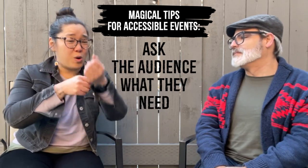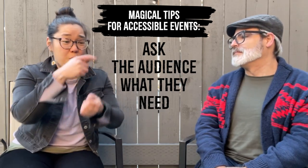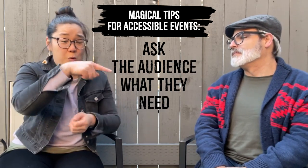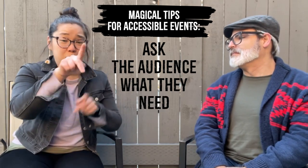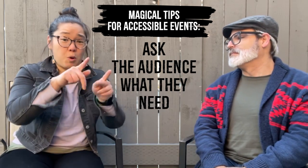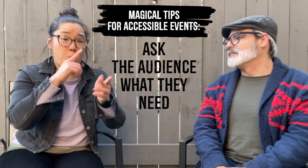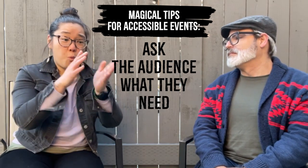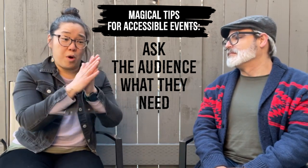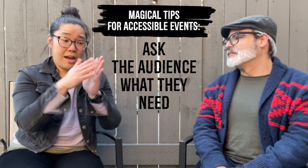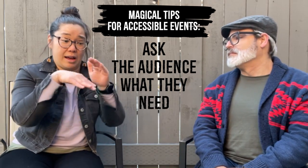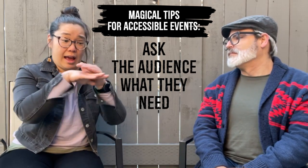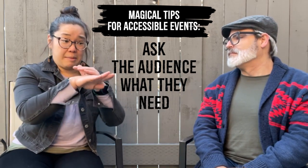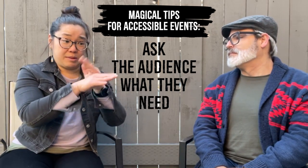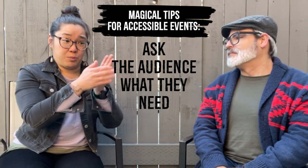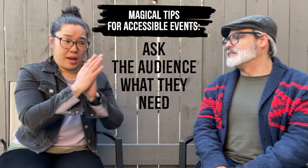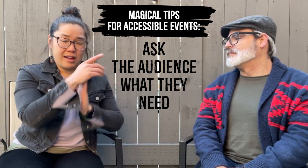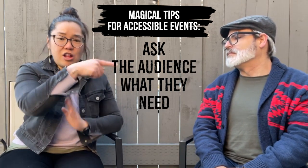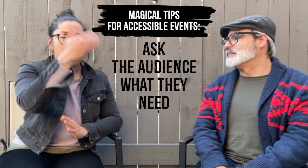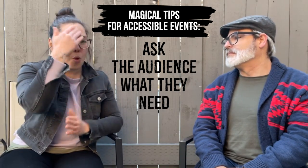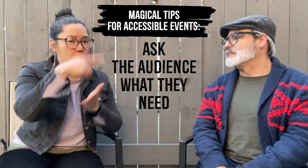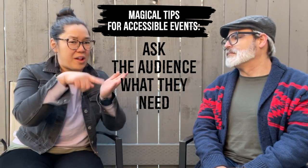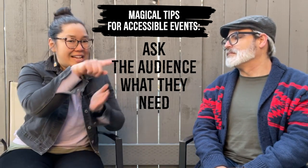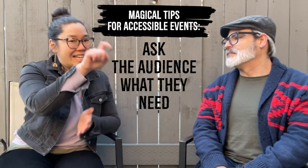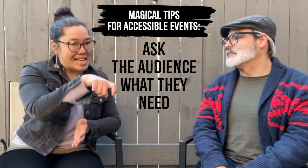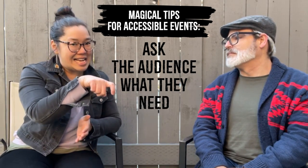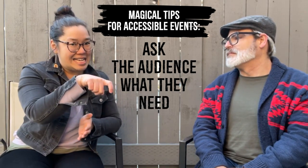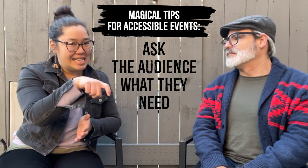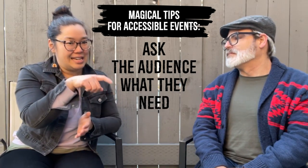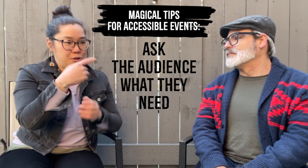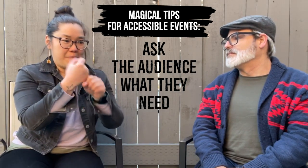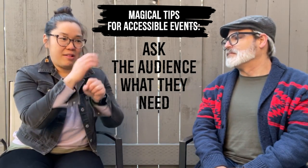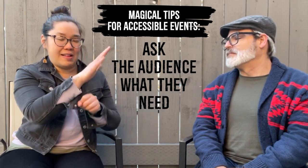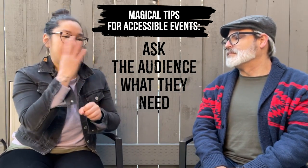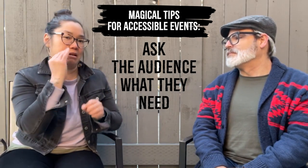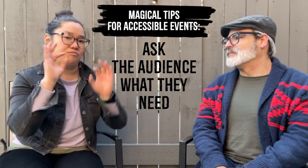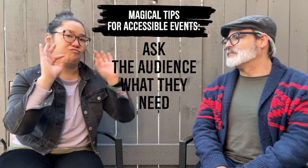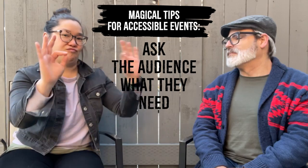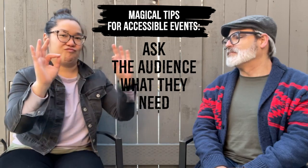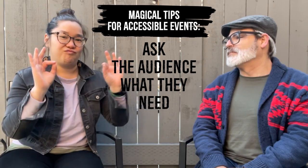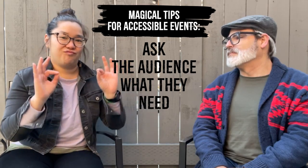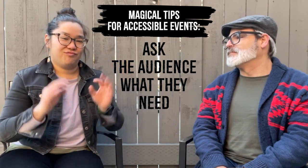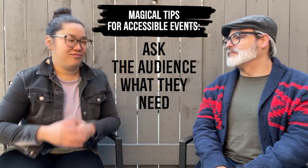Trust people who request accommodations, they know what they need to ensure their experiences to be great!